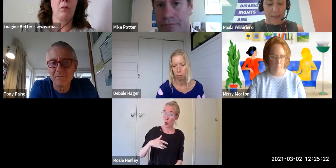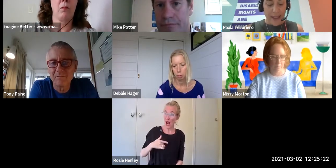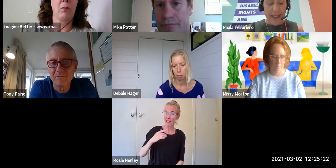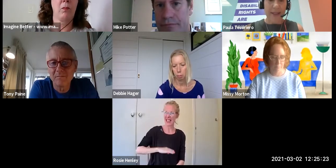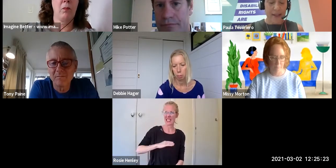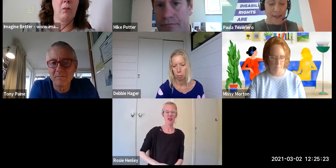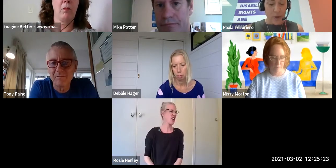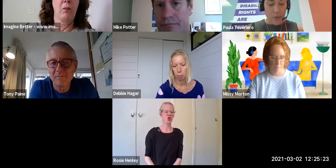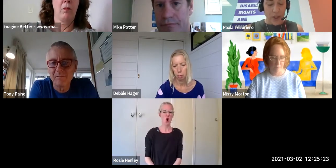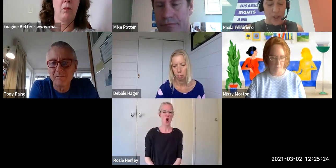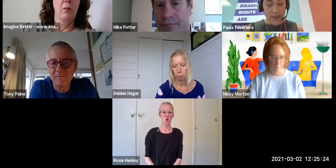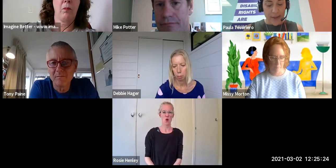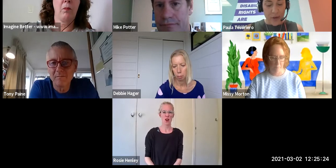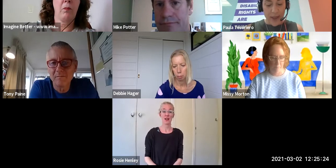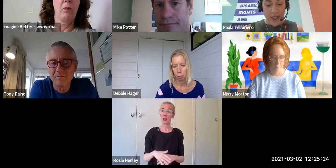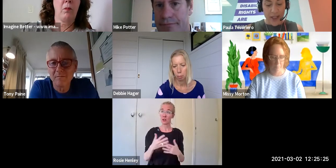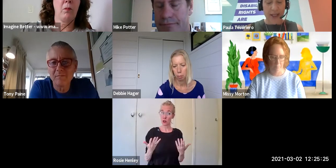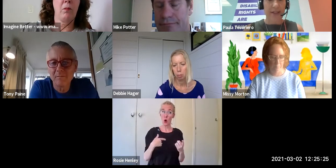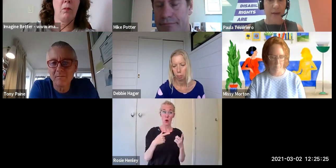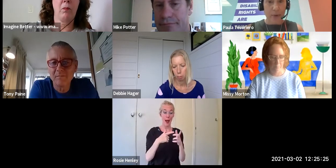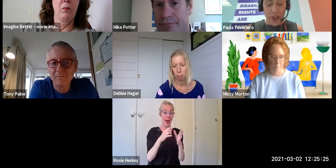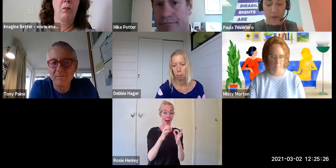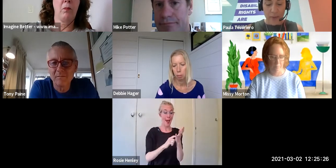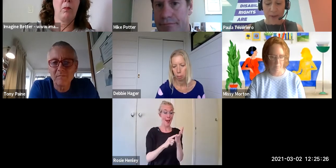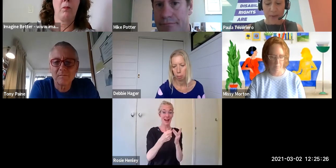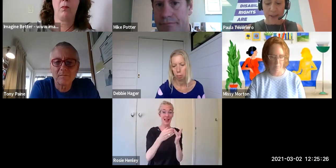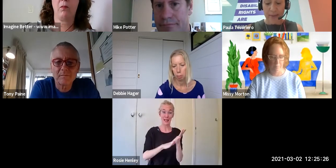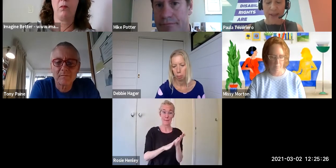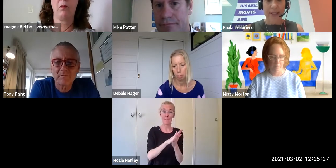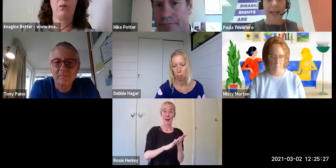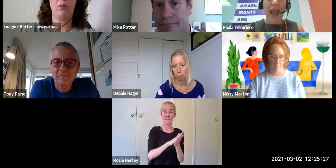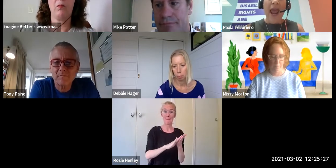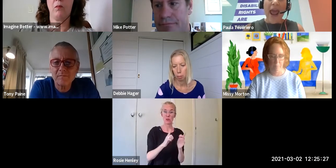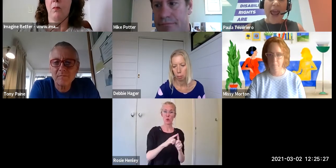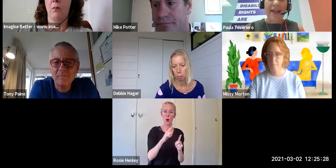Ableism leads to social prejudice, discrimination against and oppression of persons with disabilities